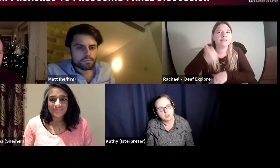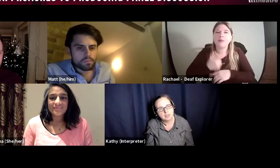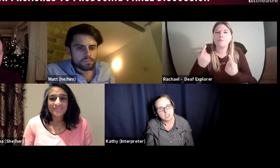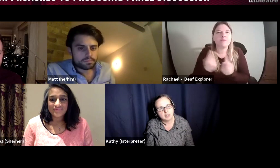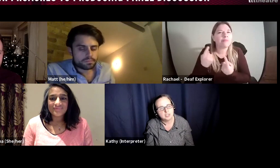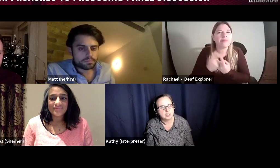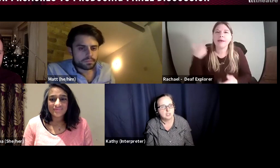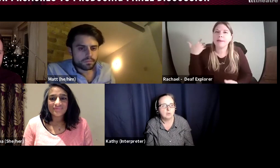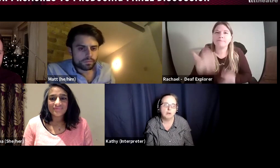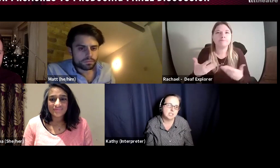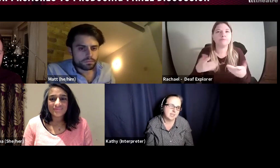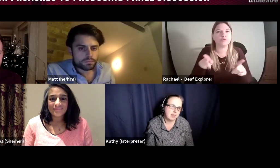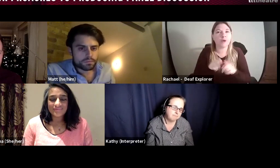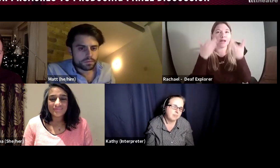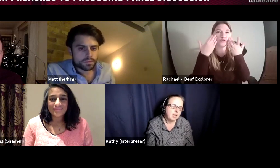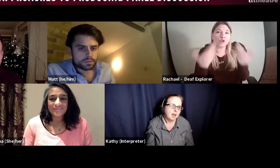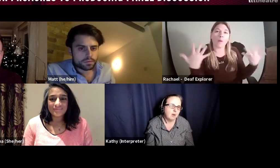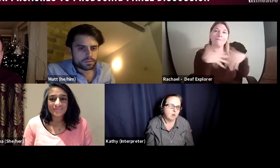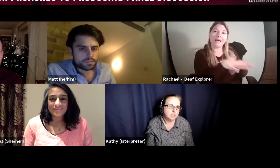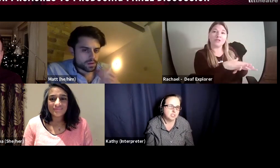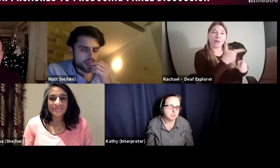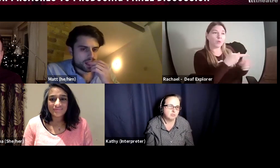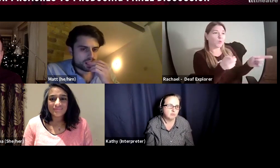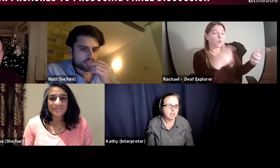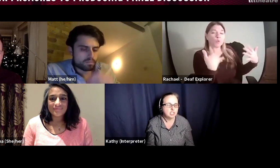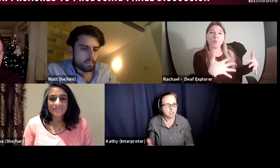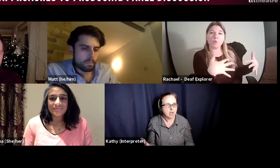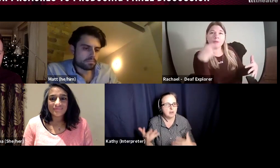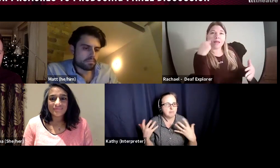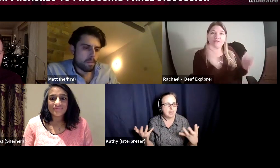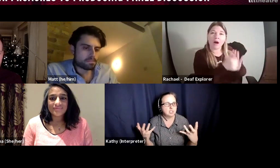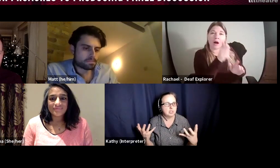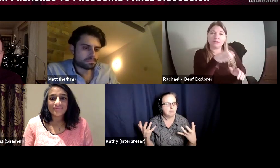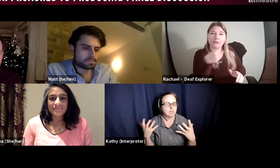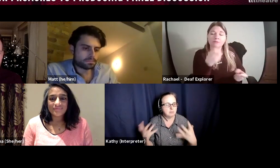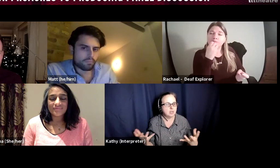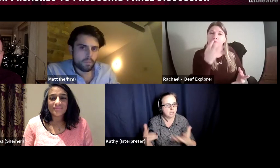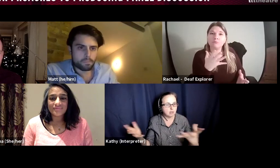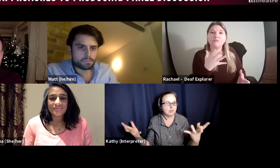us agreed to do a project together, we wanted to really show the mainstream community, look,